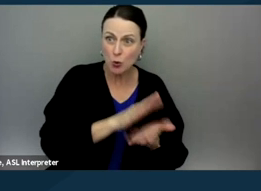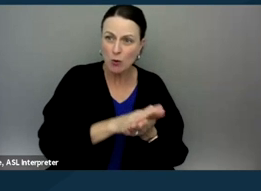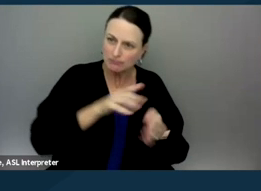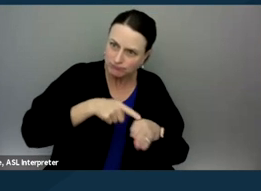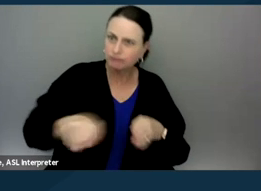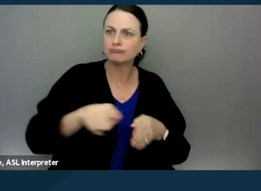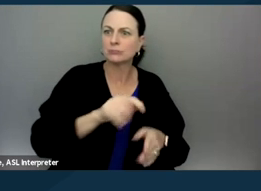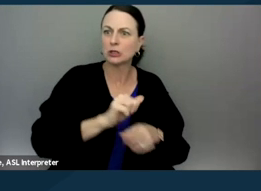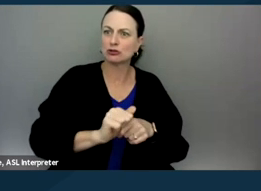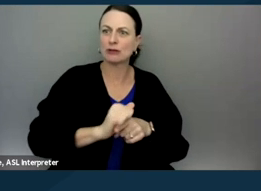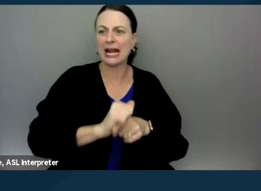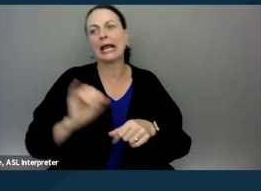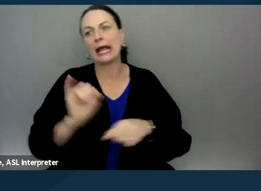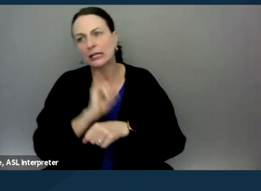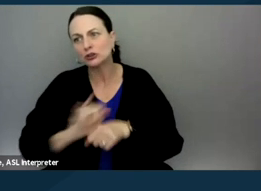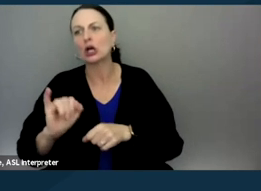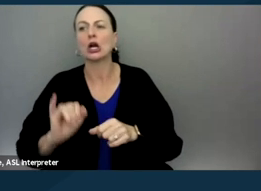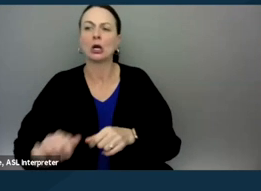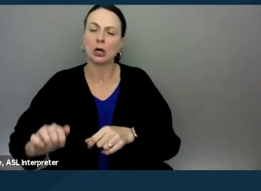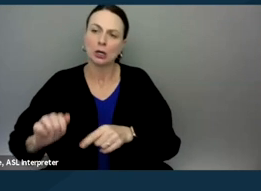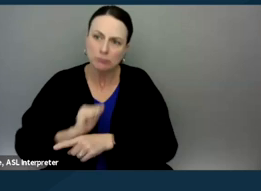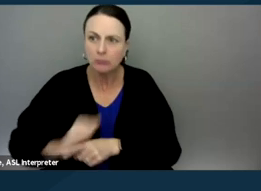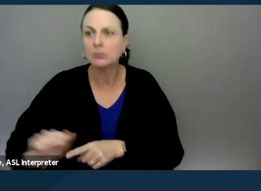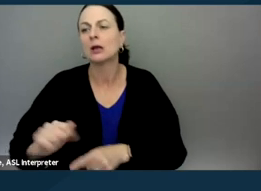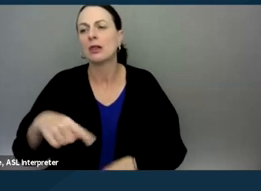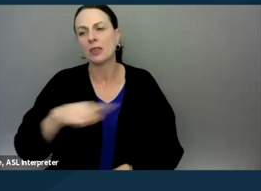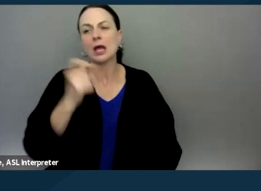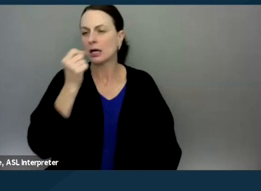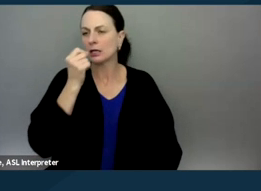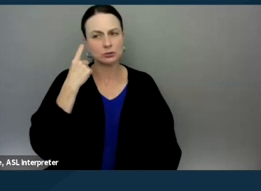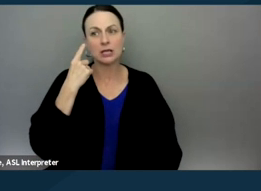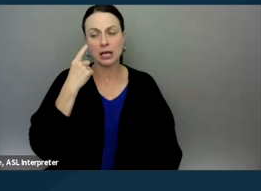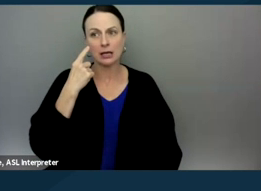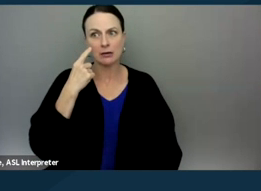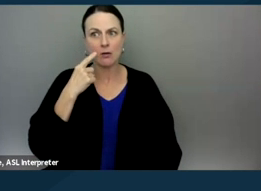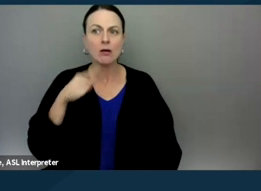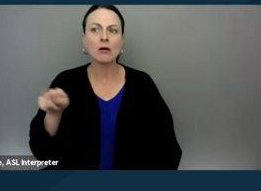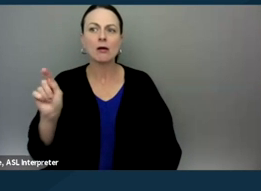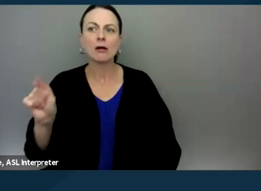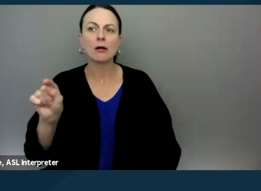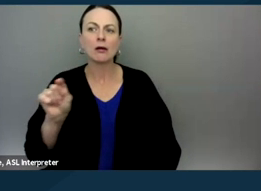and do internships and practicums where they understand the implications of everything they're saying and doing.